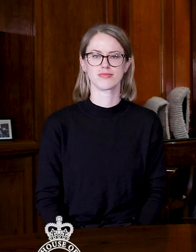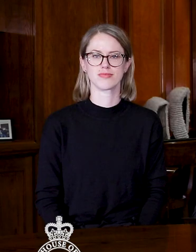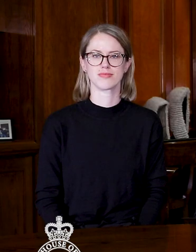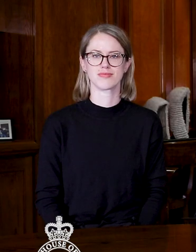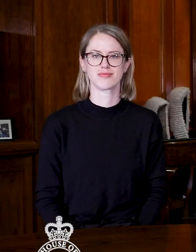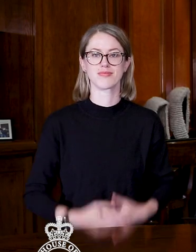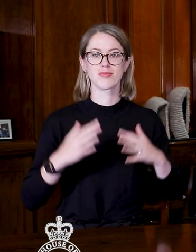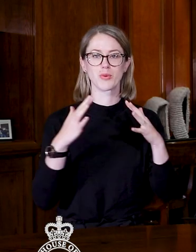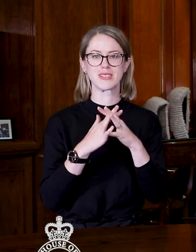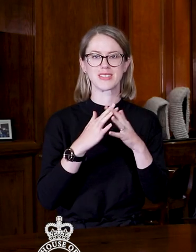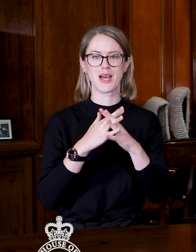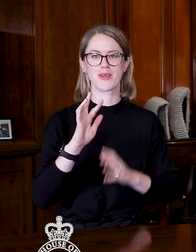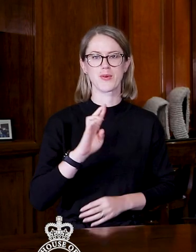> It's Wednesday, 12 May.